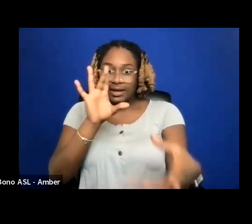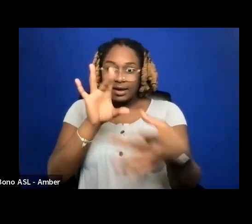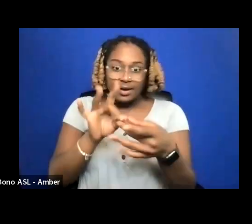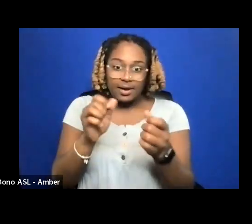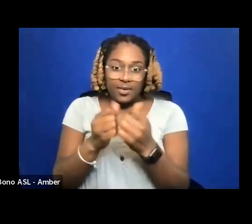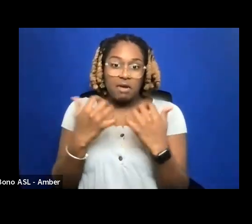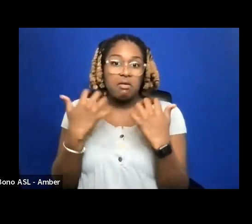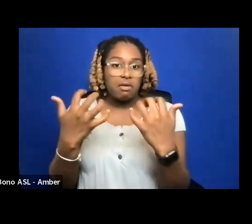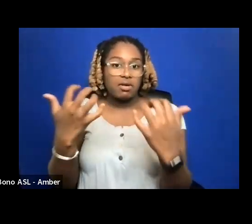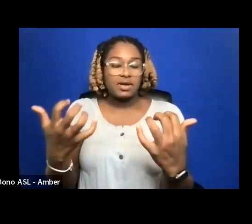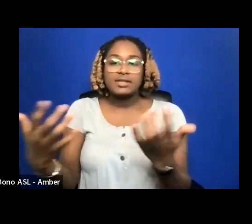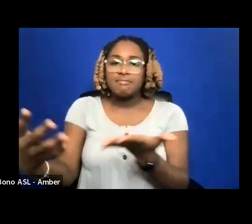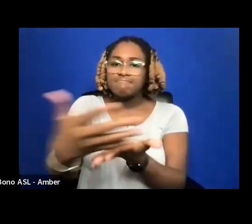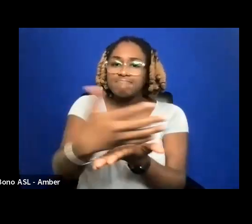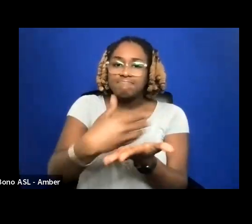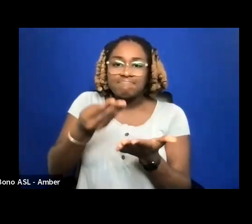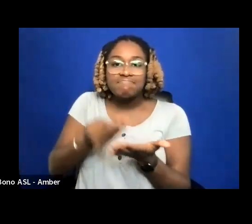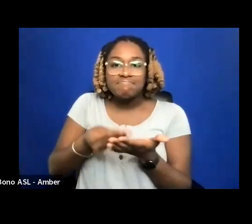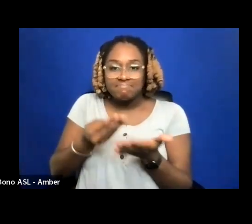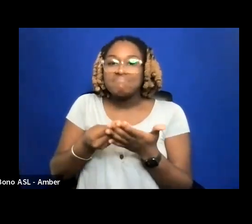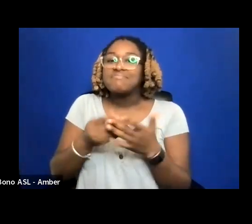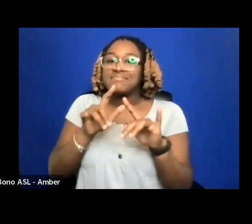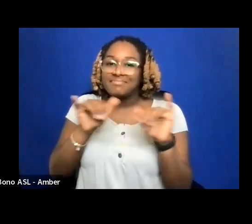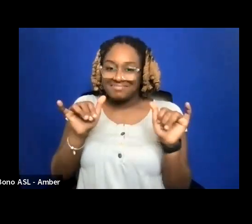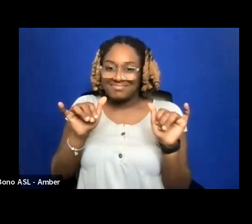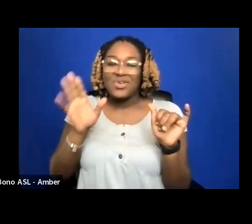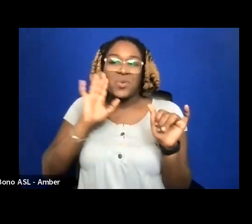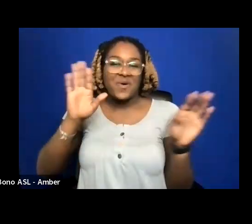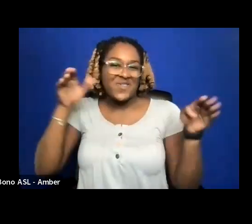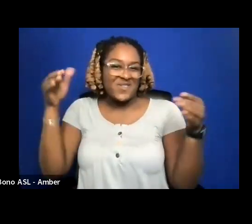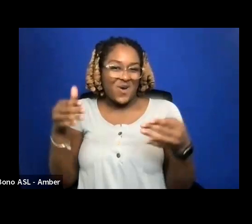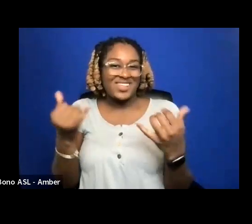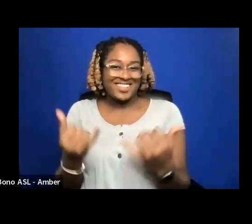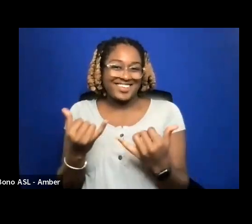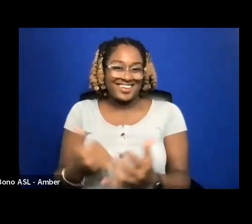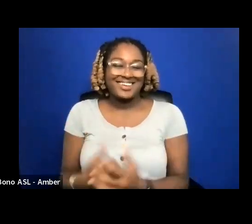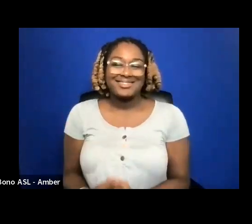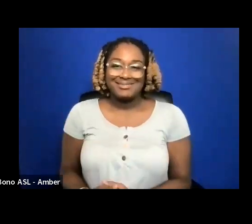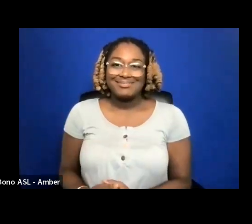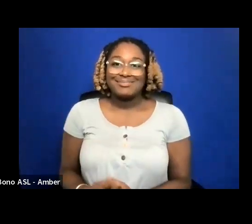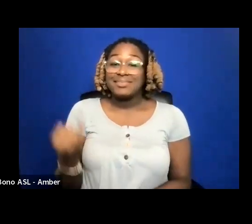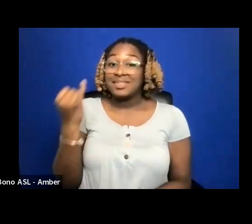INCOME DOING SO AND THAT IS WHAT WE'RE GOING TO FOCUS ON TODAY.